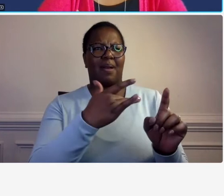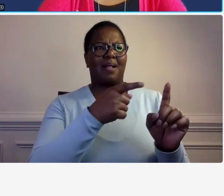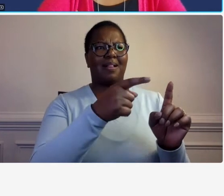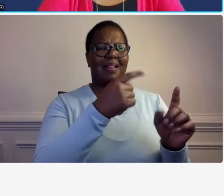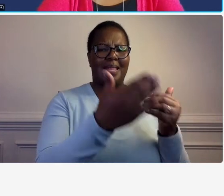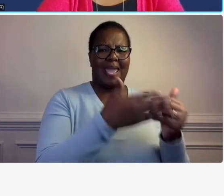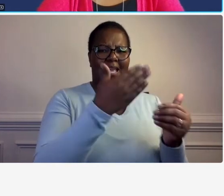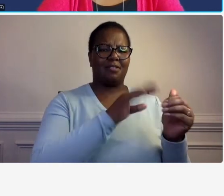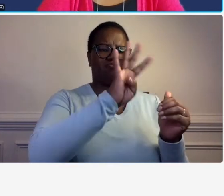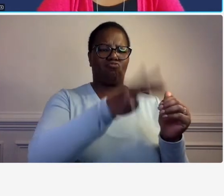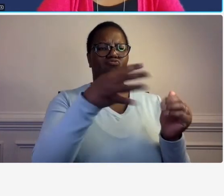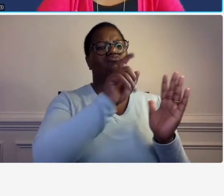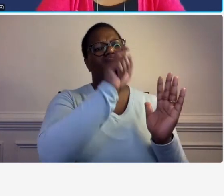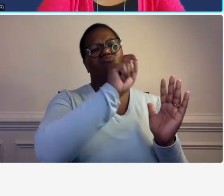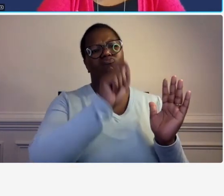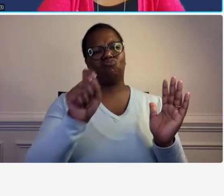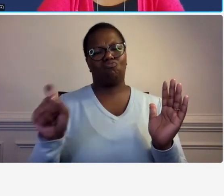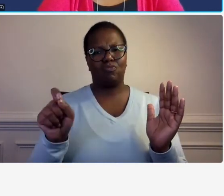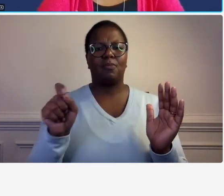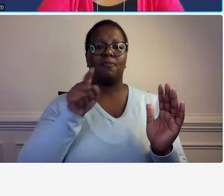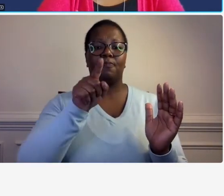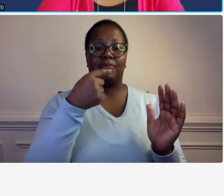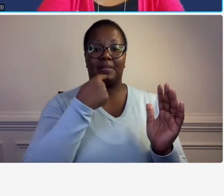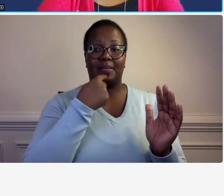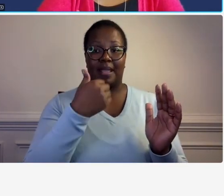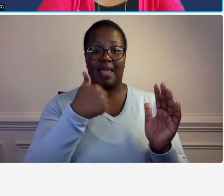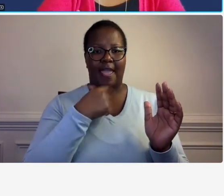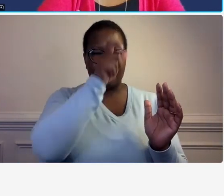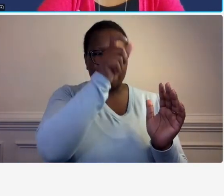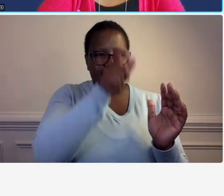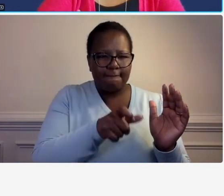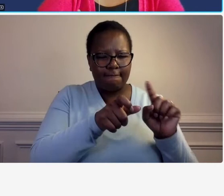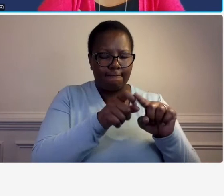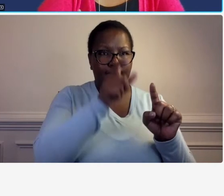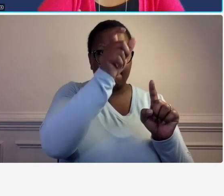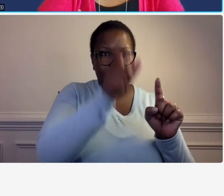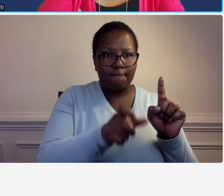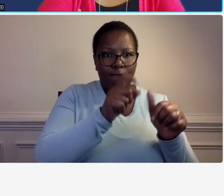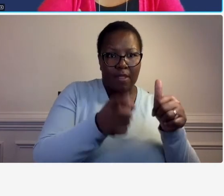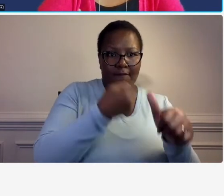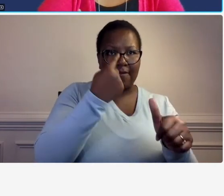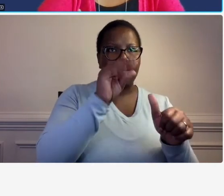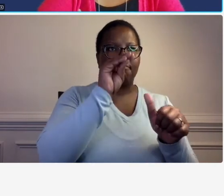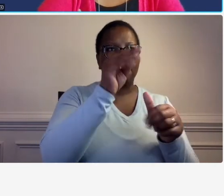is that it has a a spot um the first column where you record the project and then it has a second